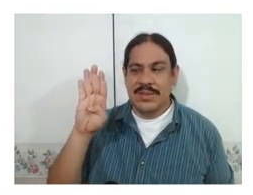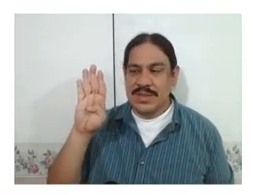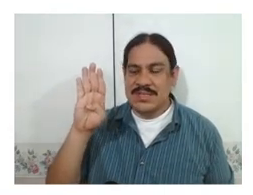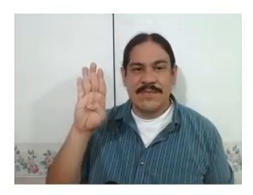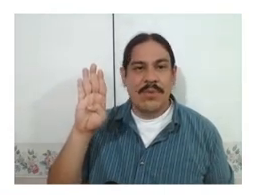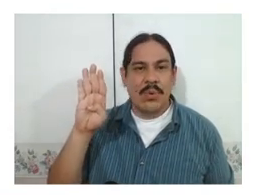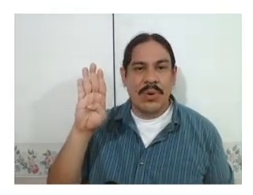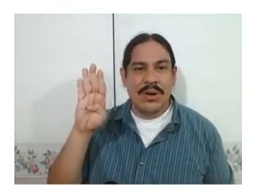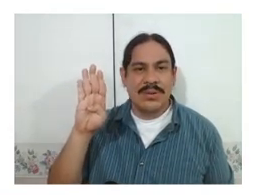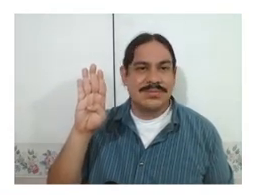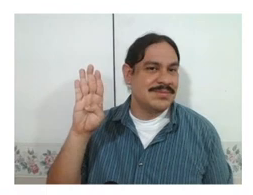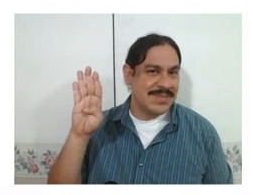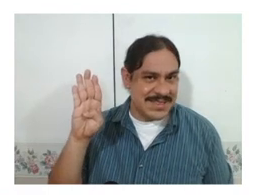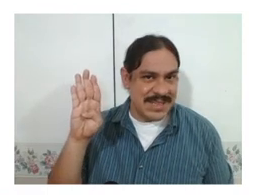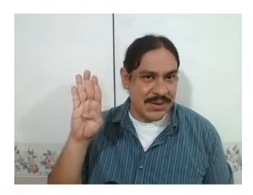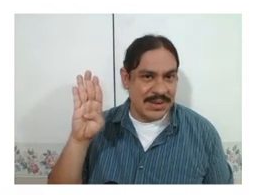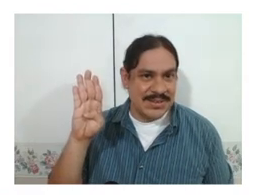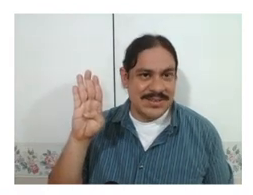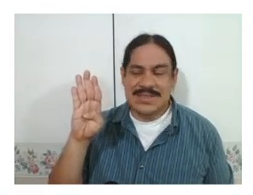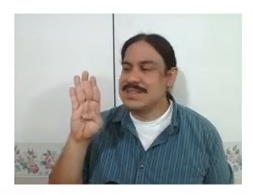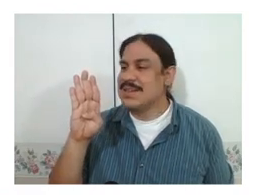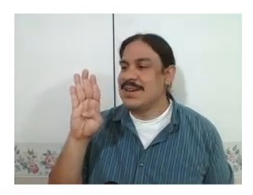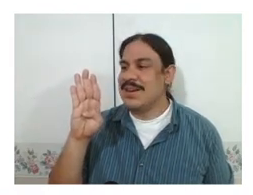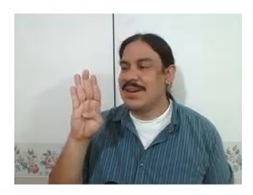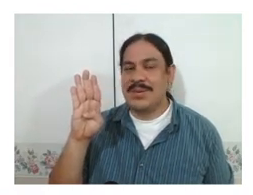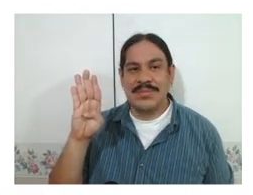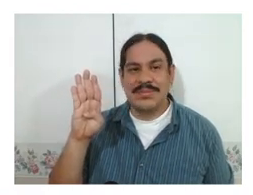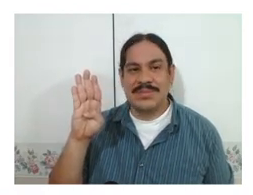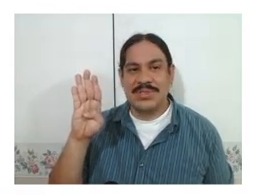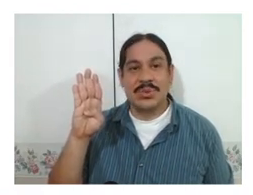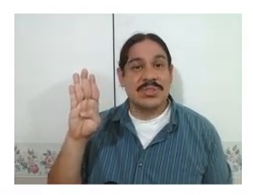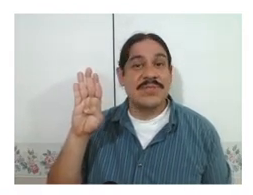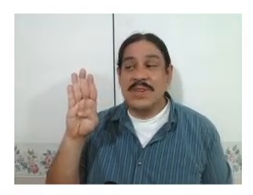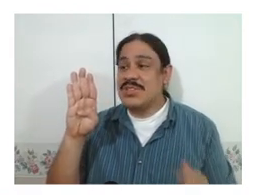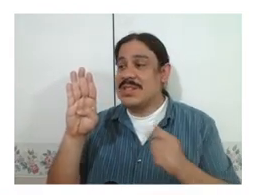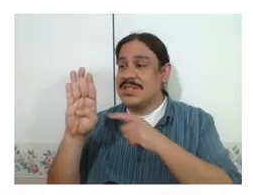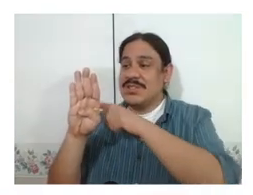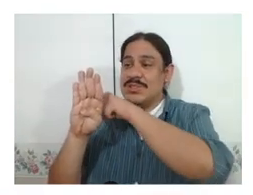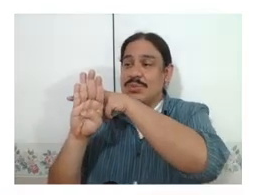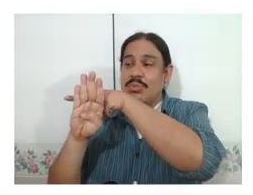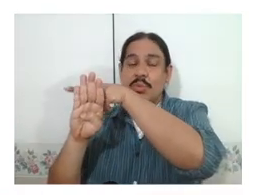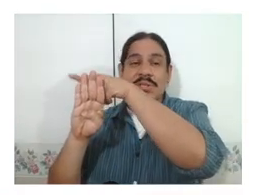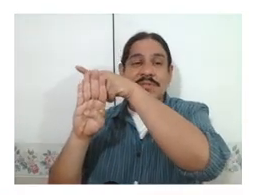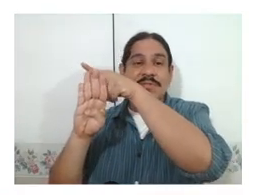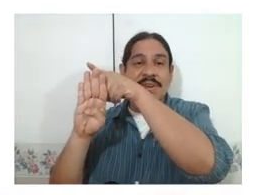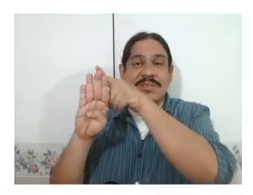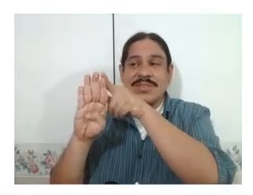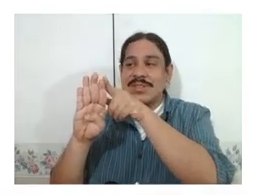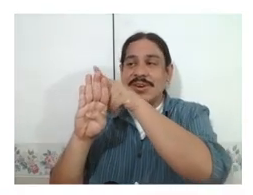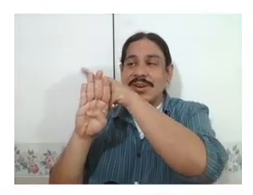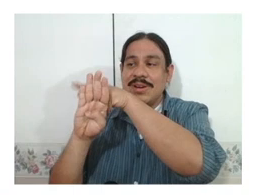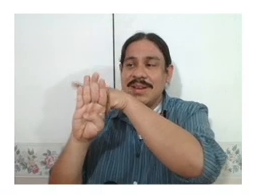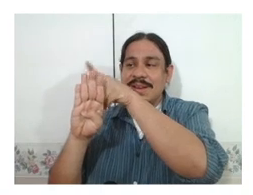these four, et cetera. there's um so there's a feature that tells you